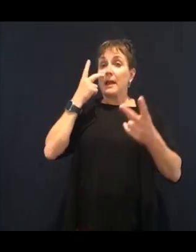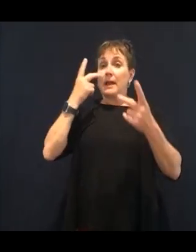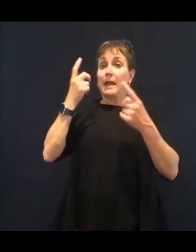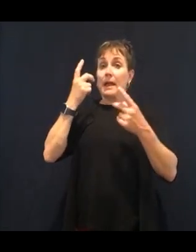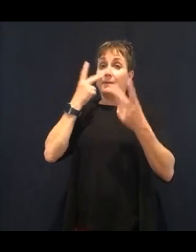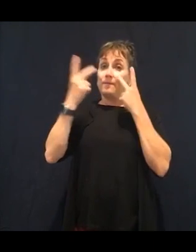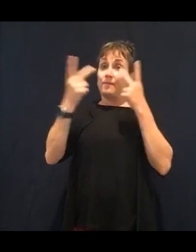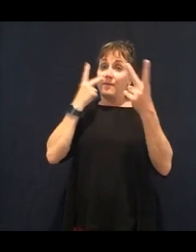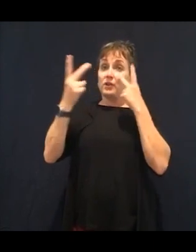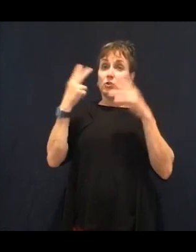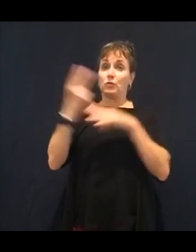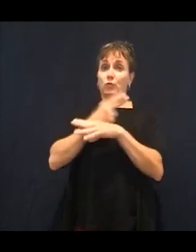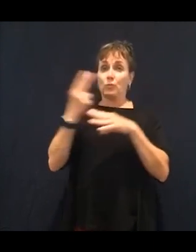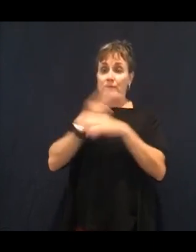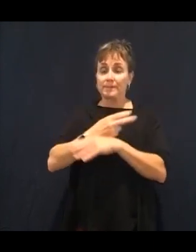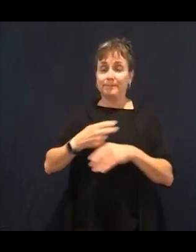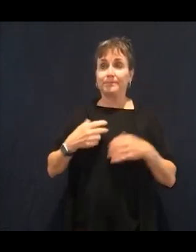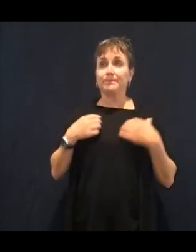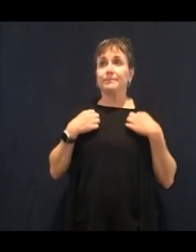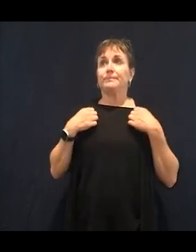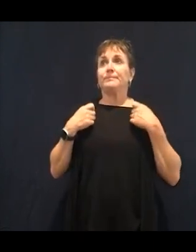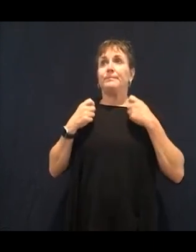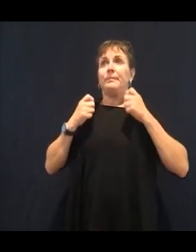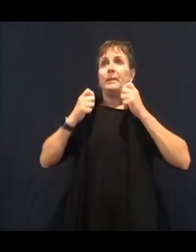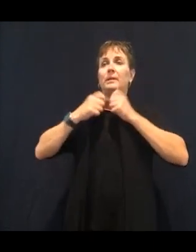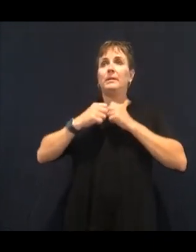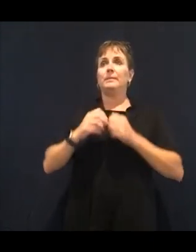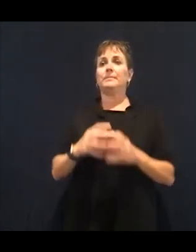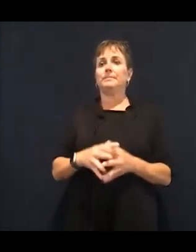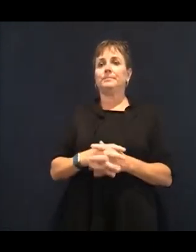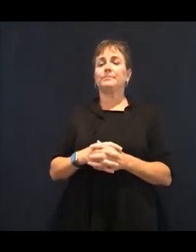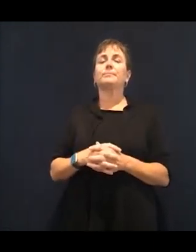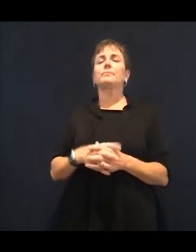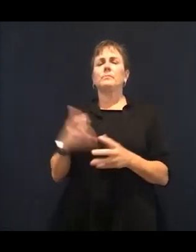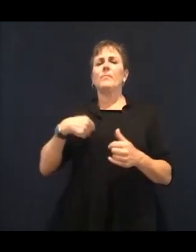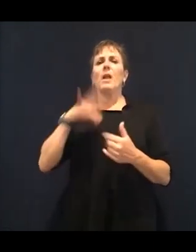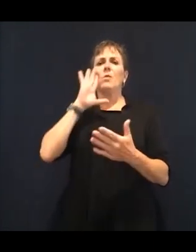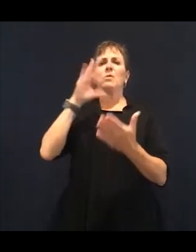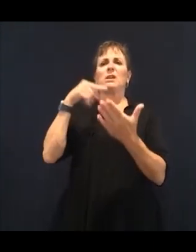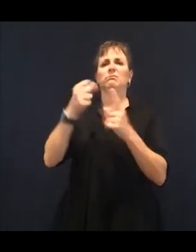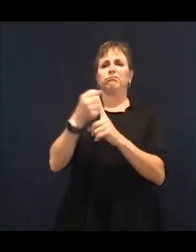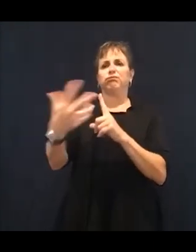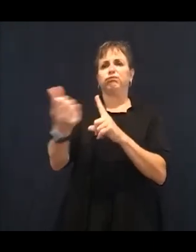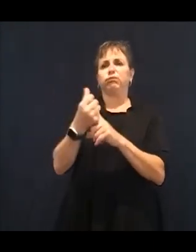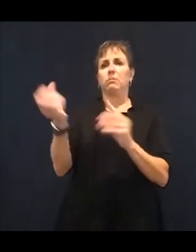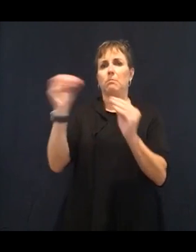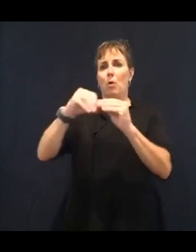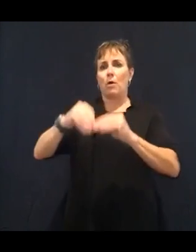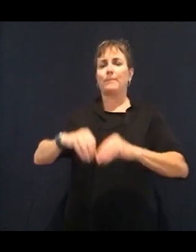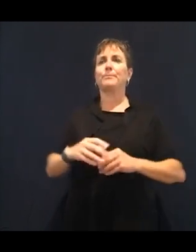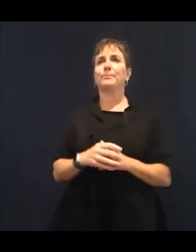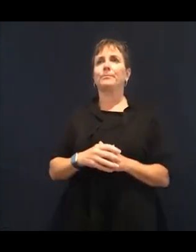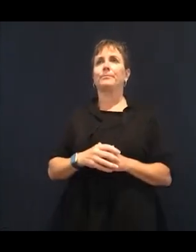All right. So in looking at these